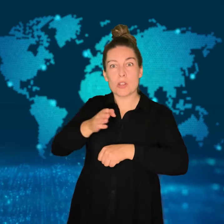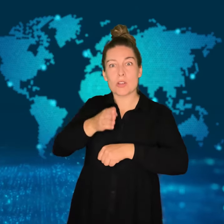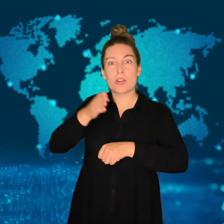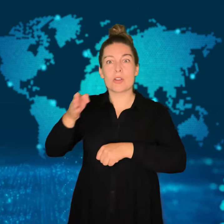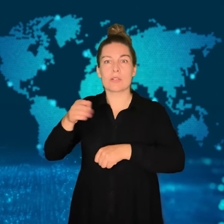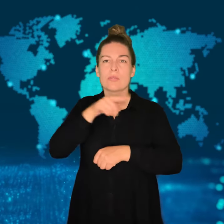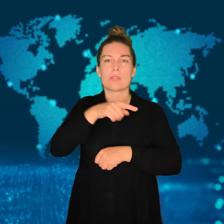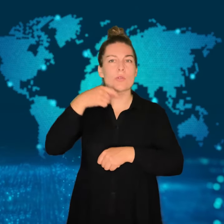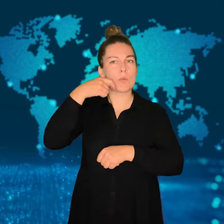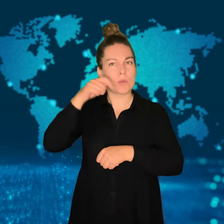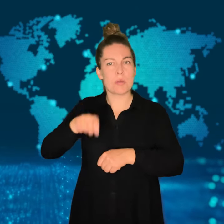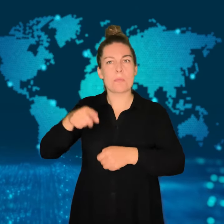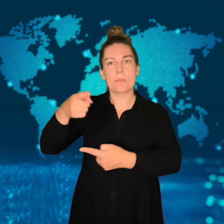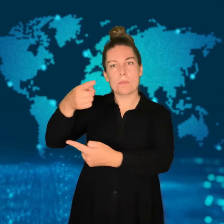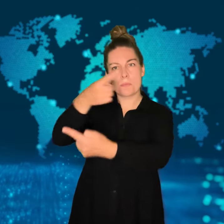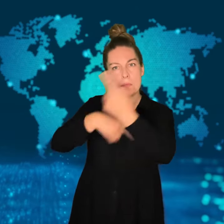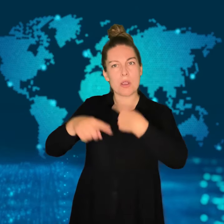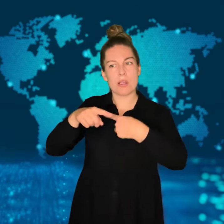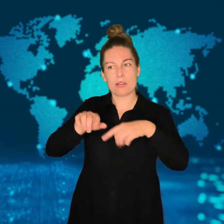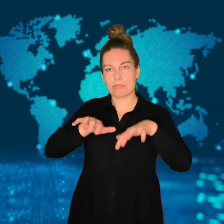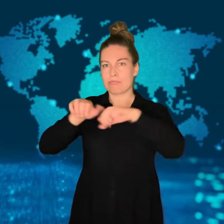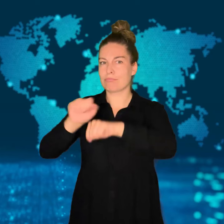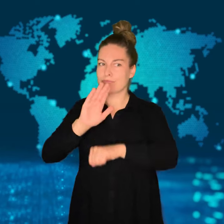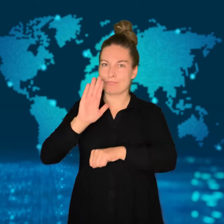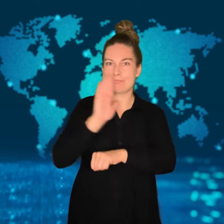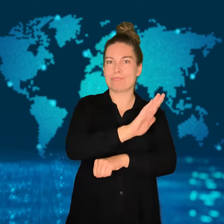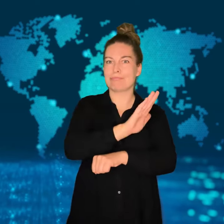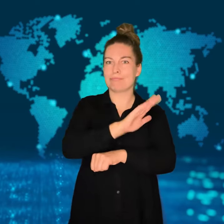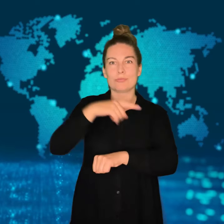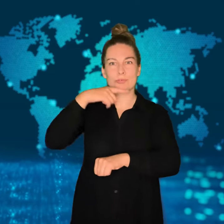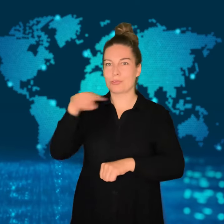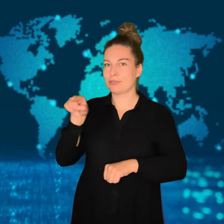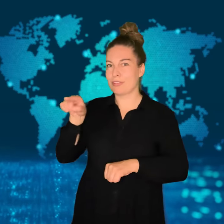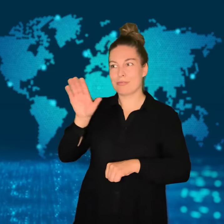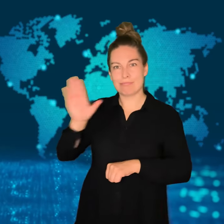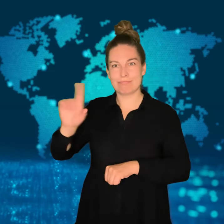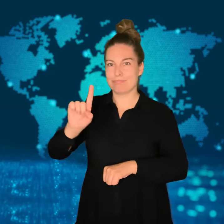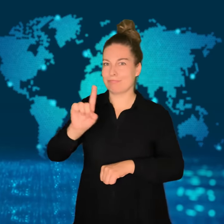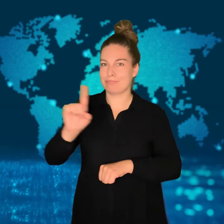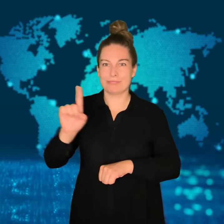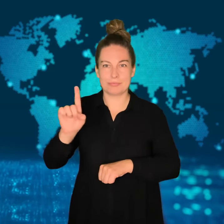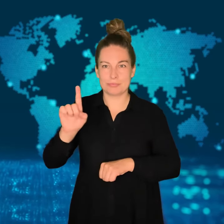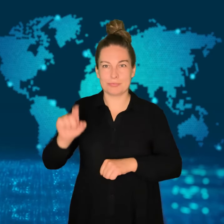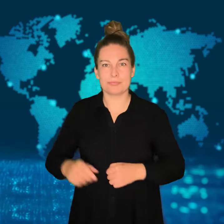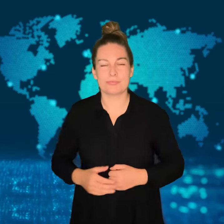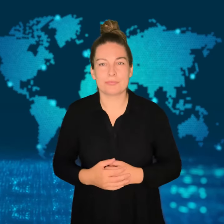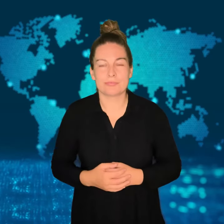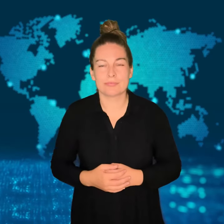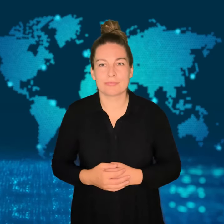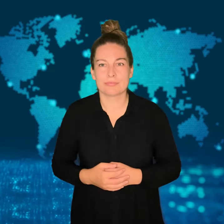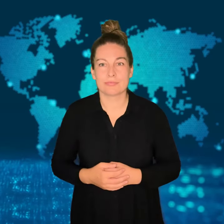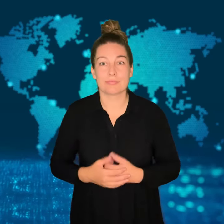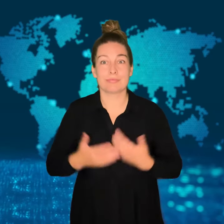or Zmiinyi Island - which was captured by Russia